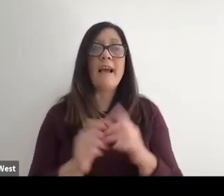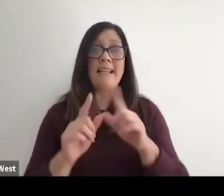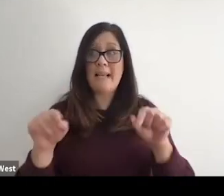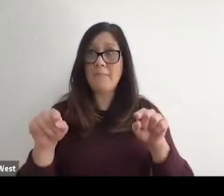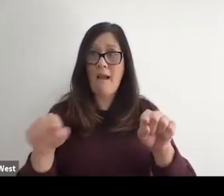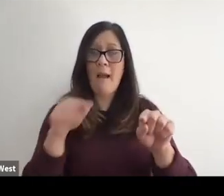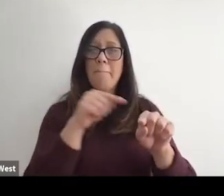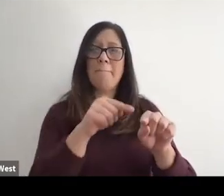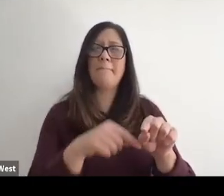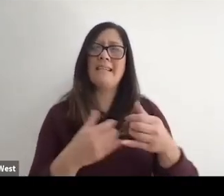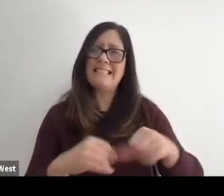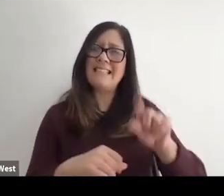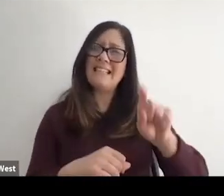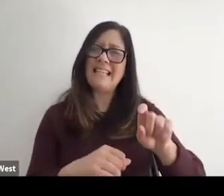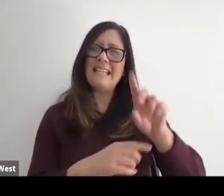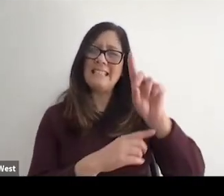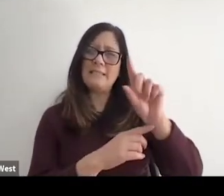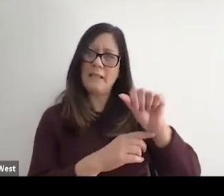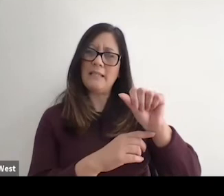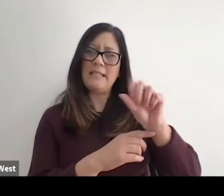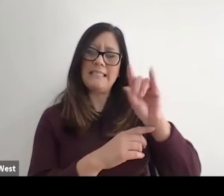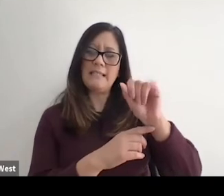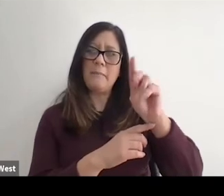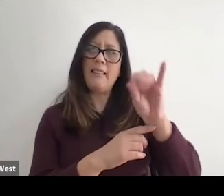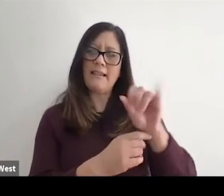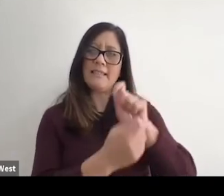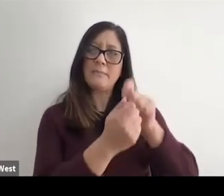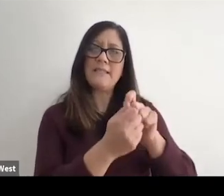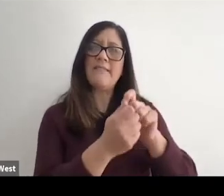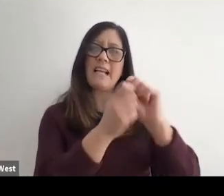Then I think coupled with that and in parallel, you still need disability specific